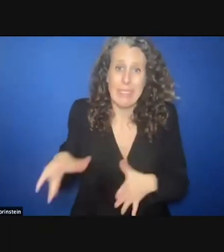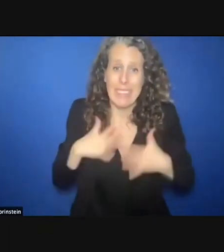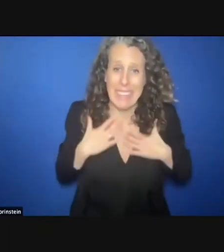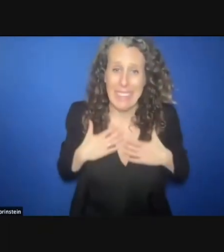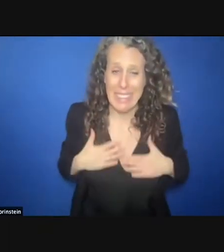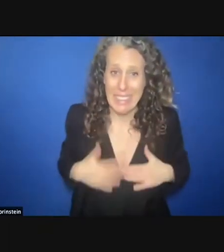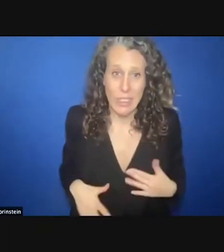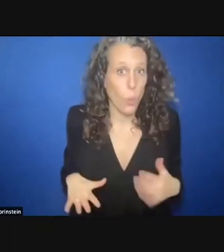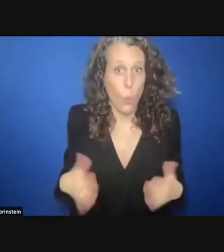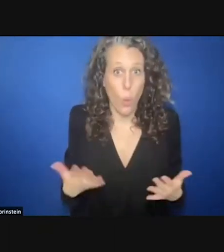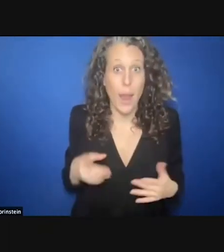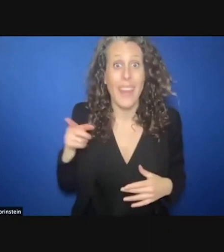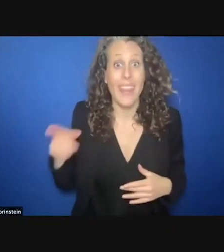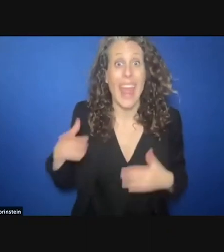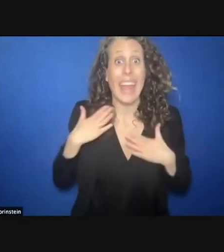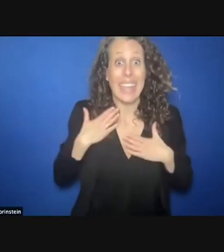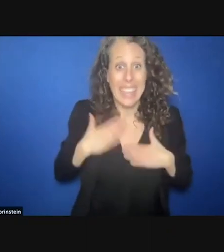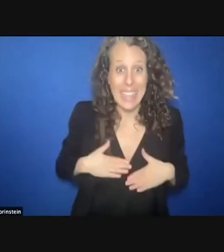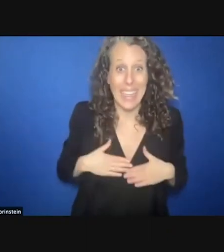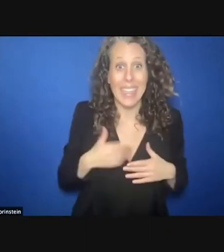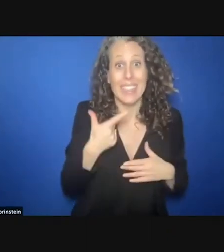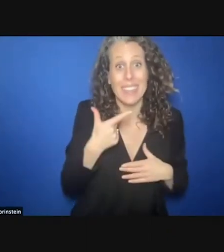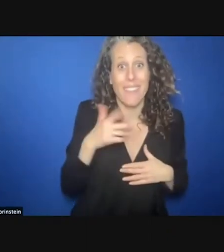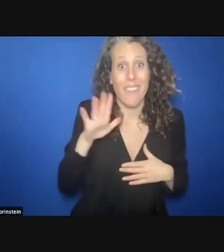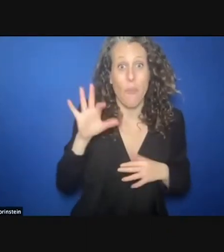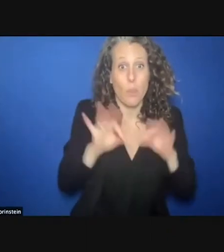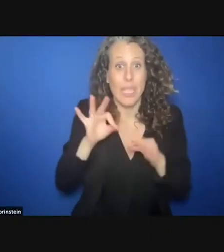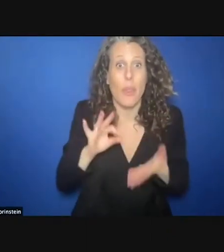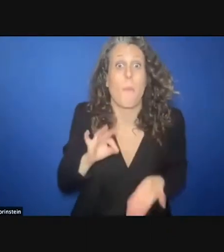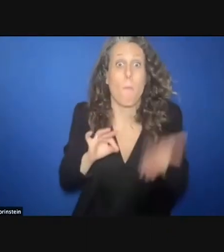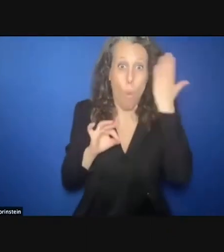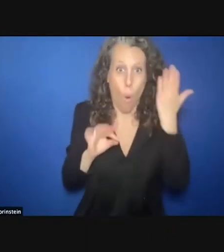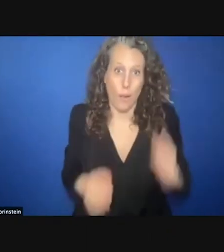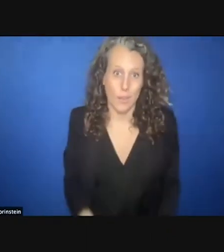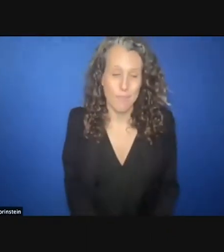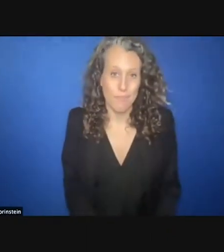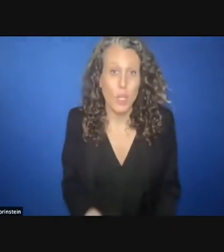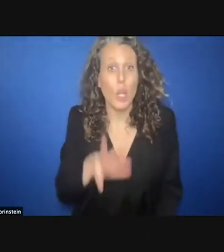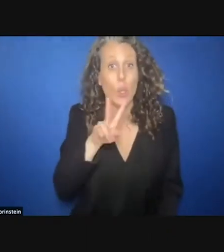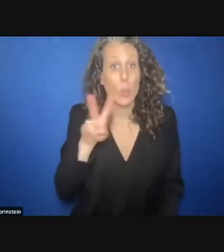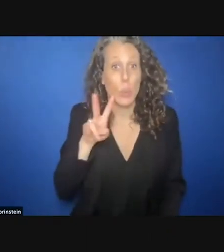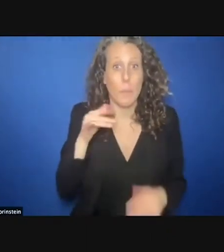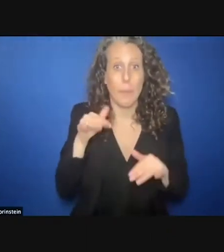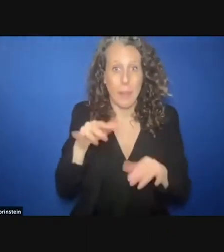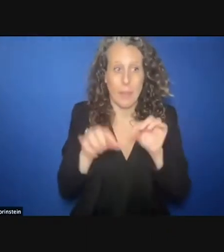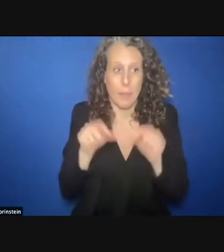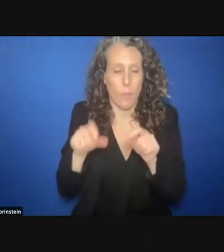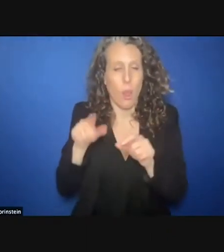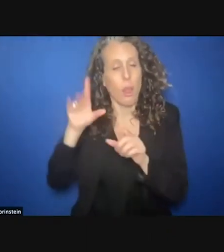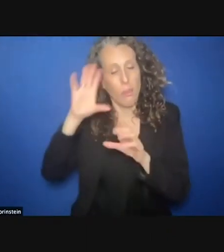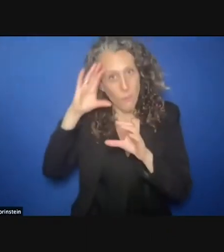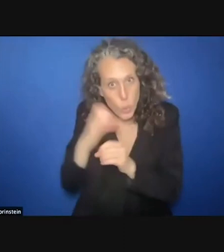of what is required. Nearly 32 million people earmarked for protection in 2019, did not